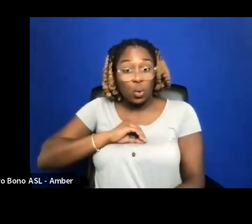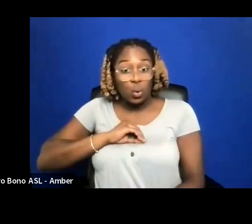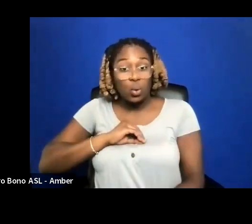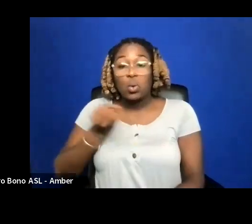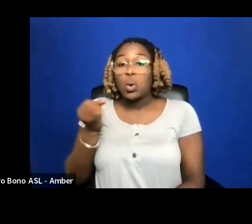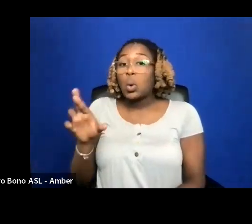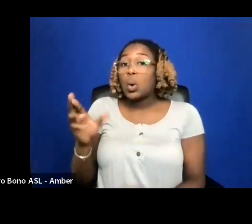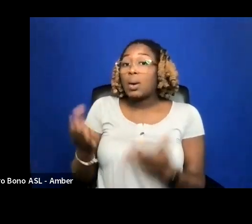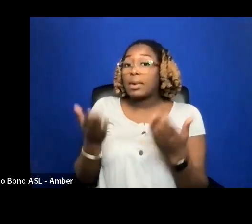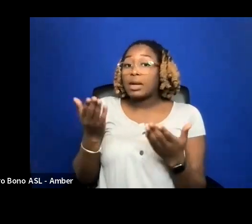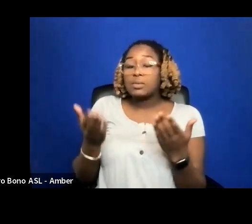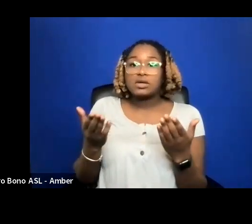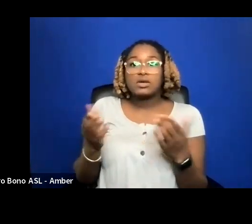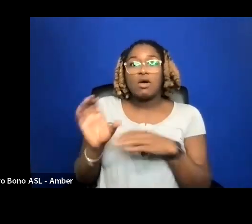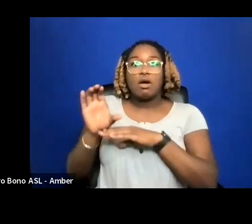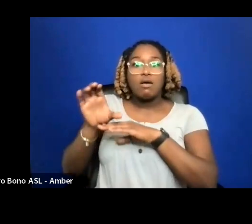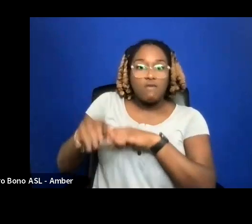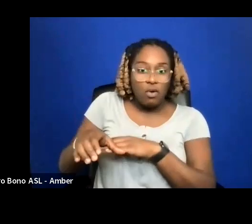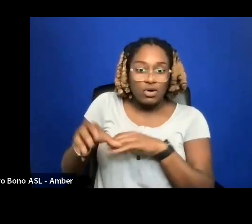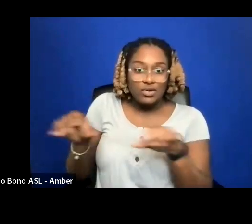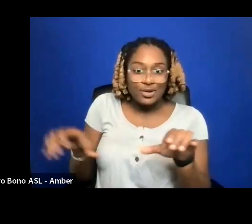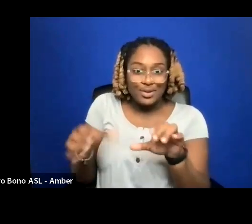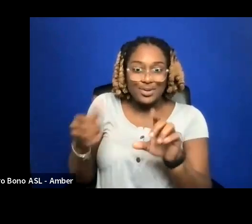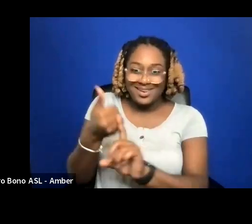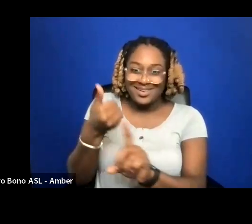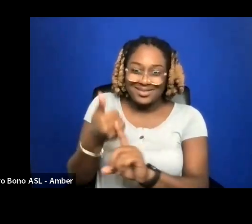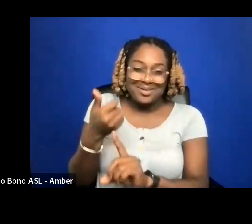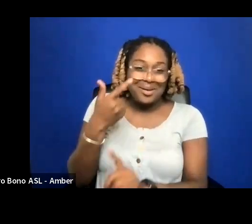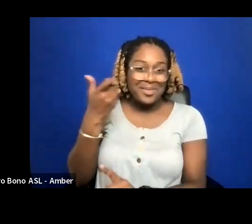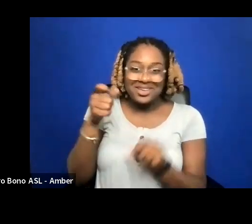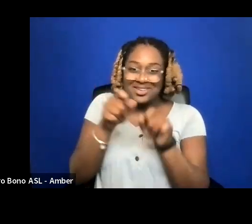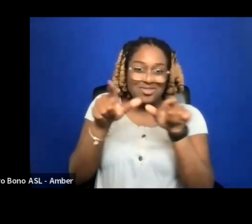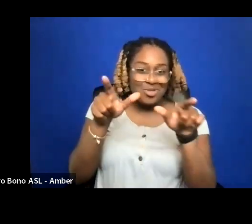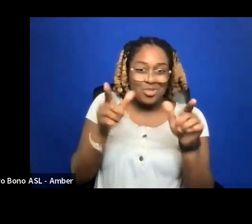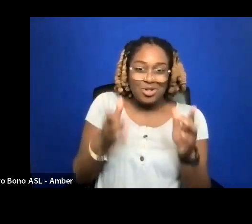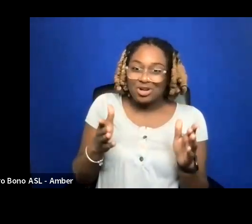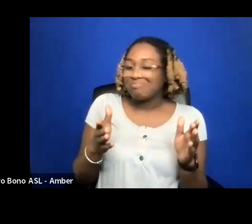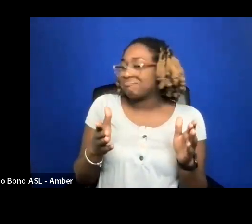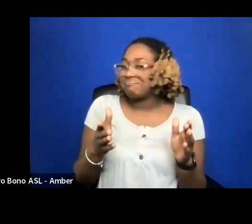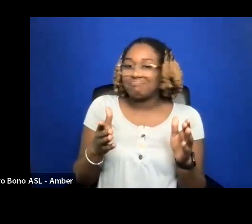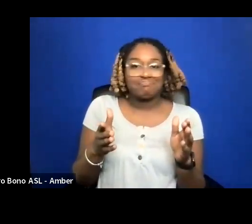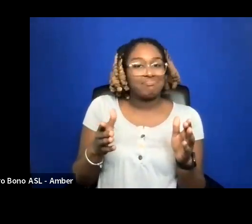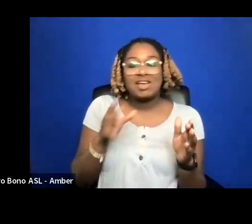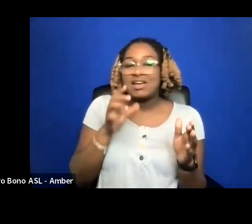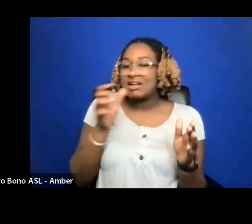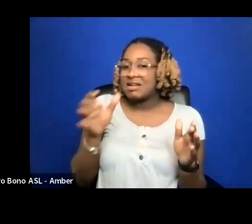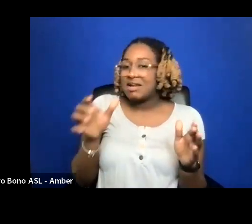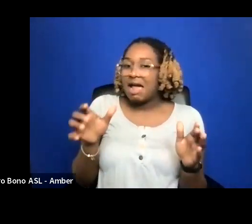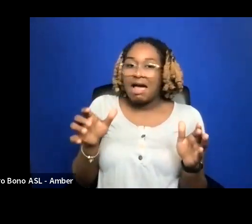DO IT ON YOUR OWN BECAUSE A DISTRIBUTOR HAS NOT PICKED YOU UP, THERE ARE THINGS YOU SHOULD BE AWARE